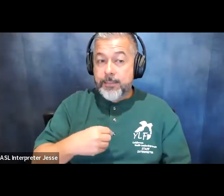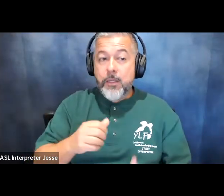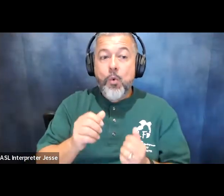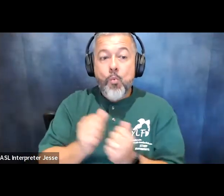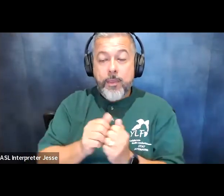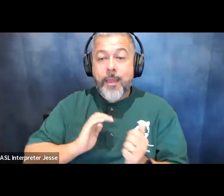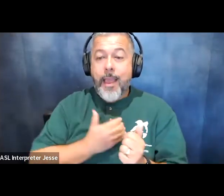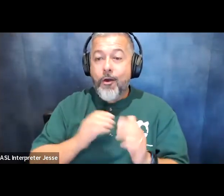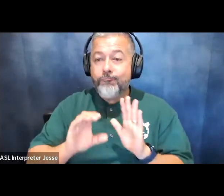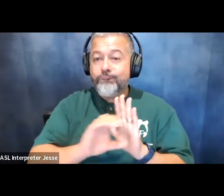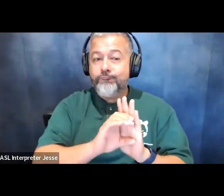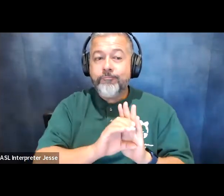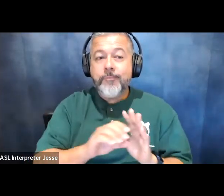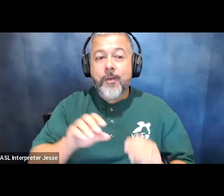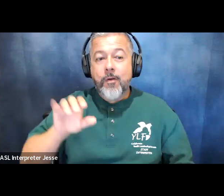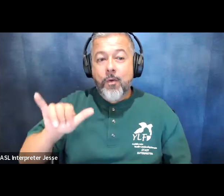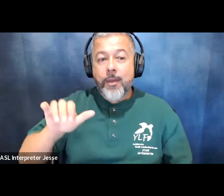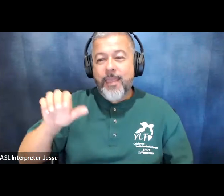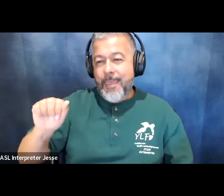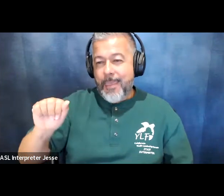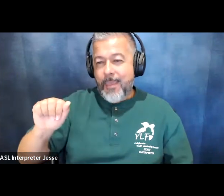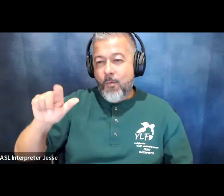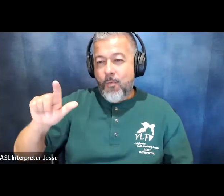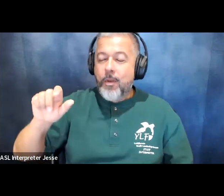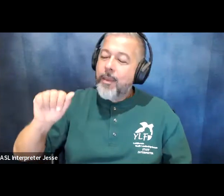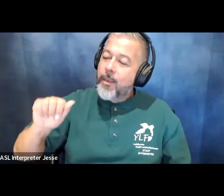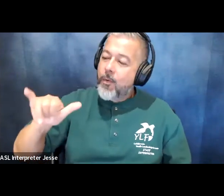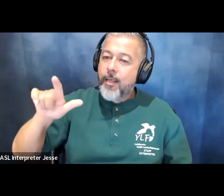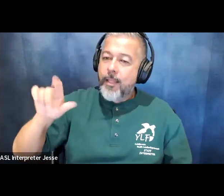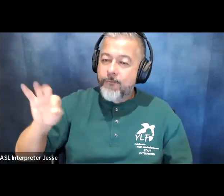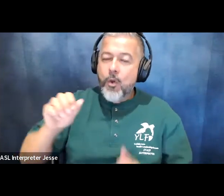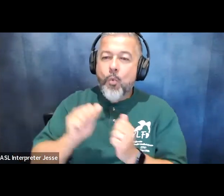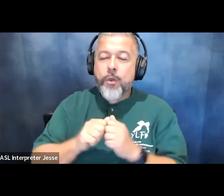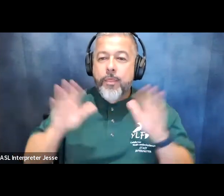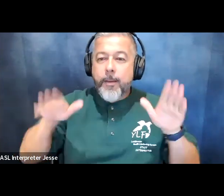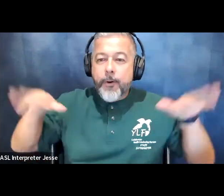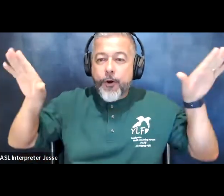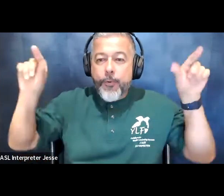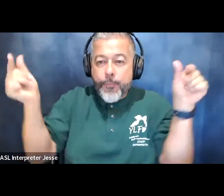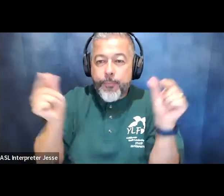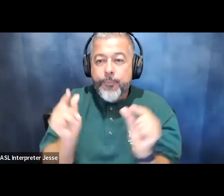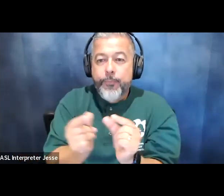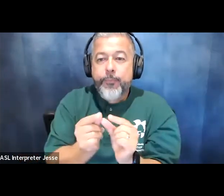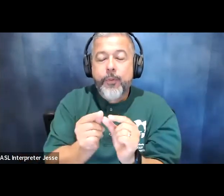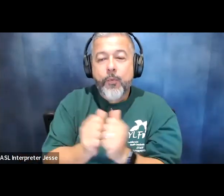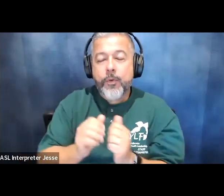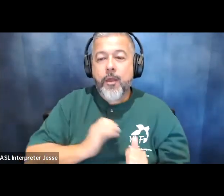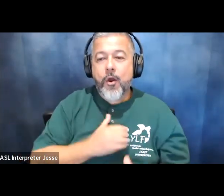of these leadership forums aylf with a bird swooped with our logo as my background um